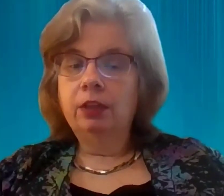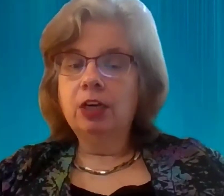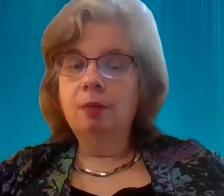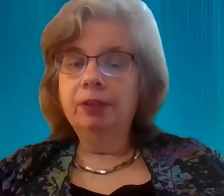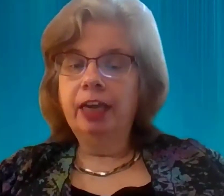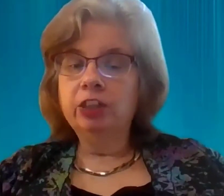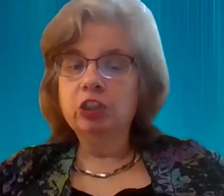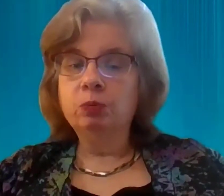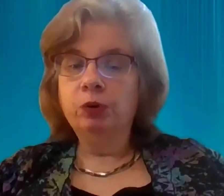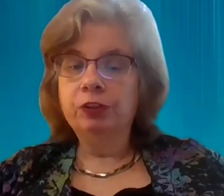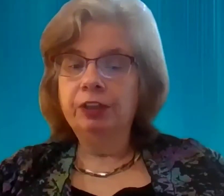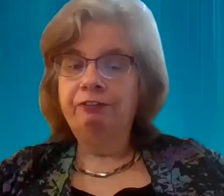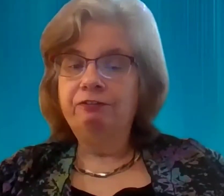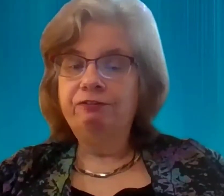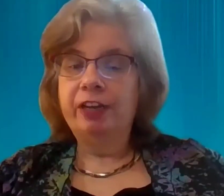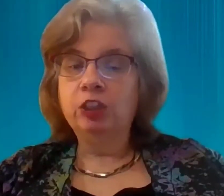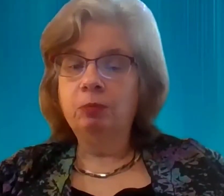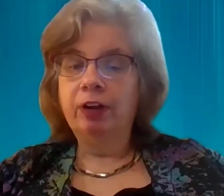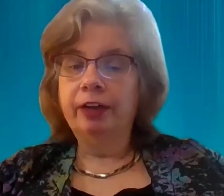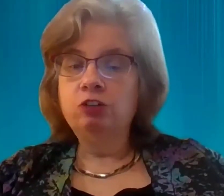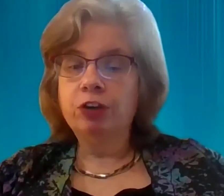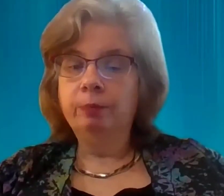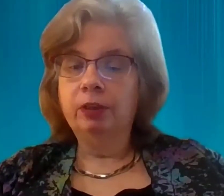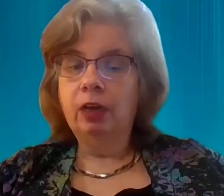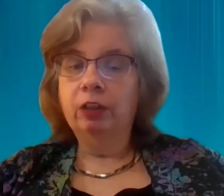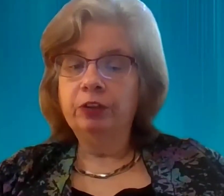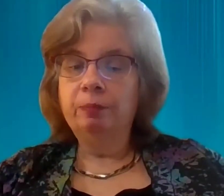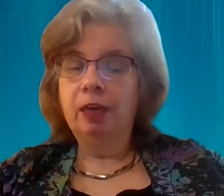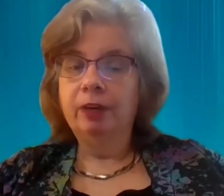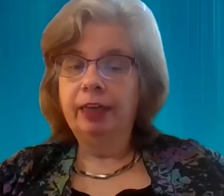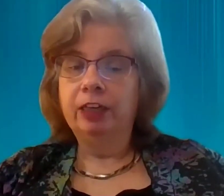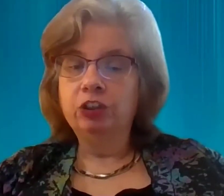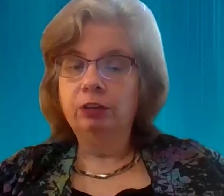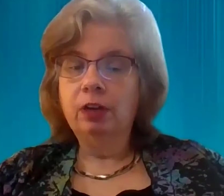The complications were that they failed to provide treatment other than pain medication...